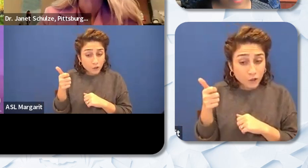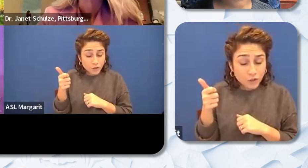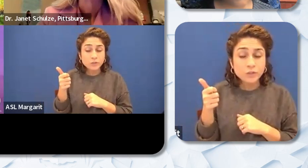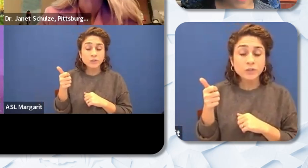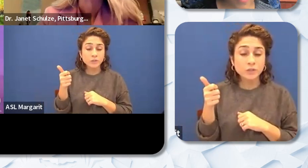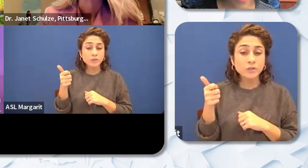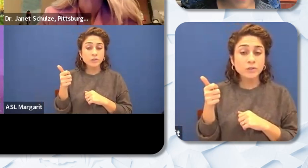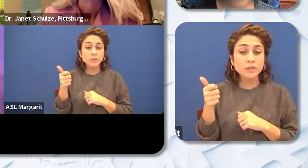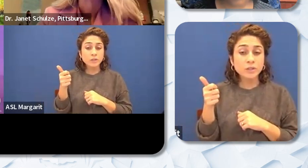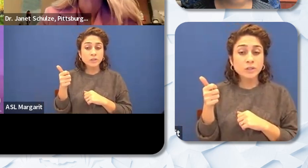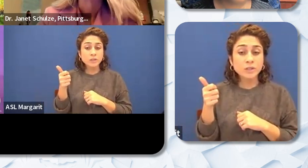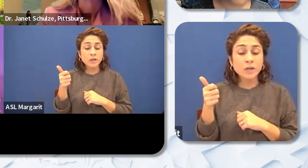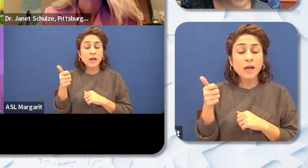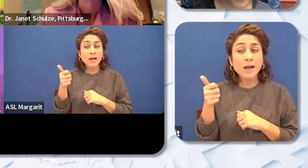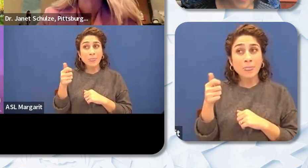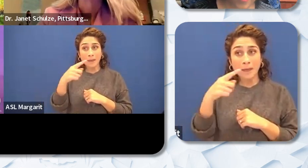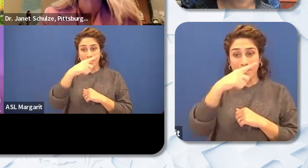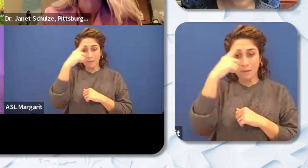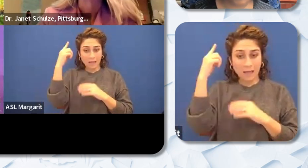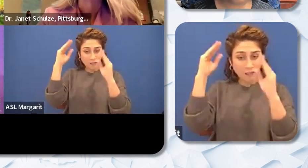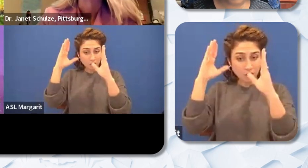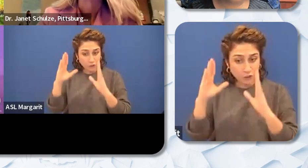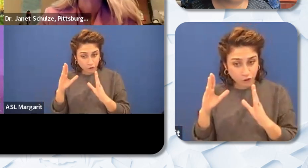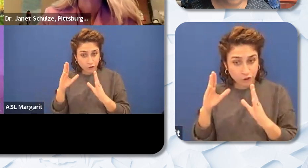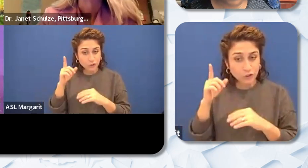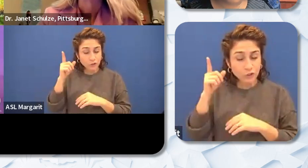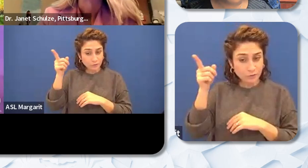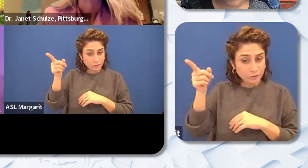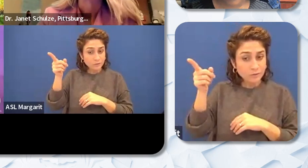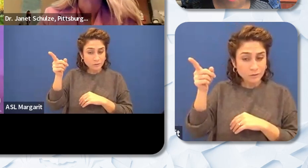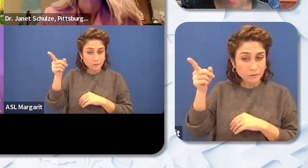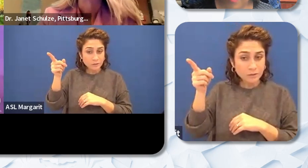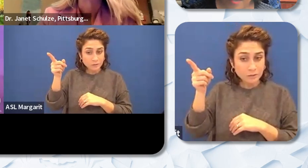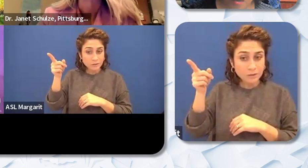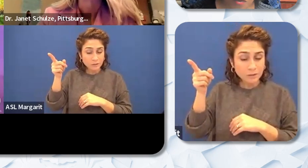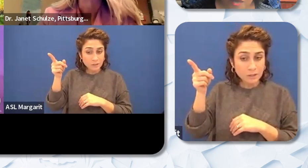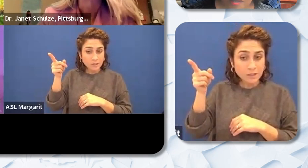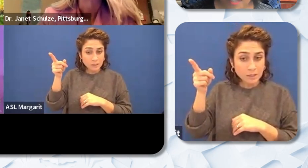Black teacher is the sports guy. You know they are usually given that as you know. Oh you're you're